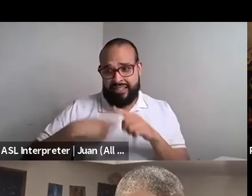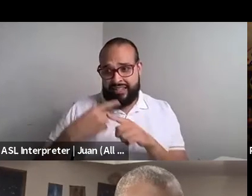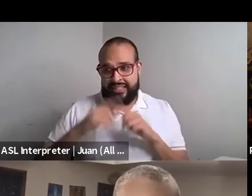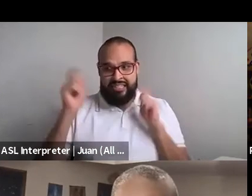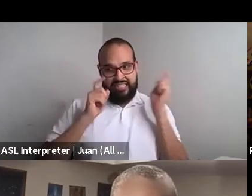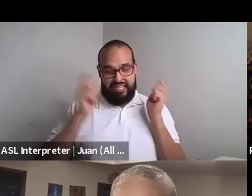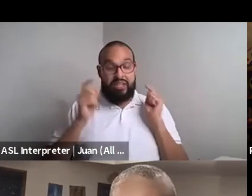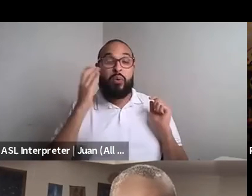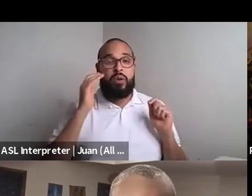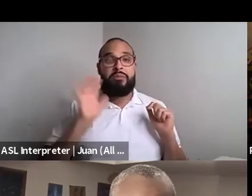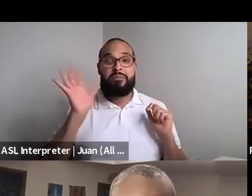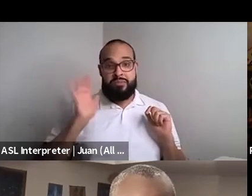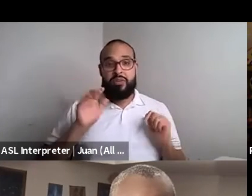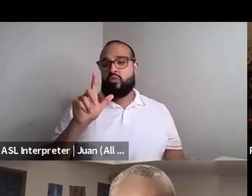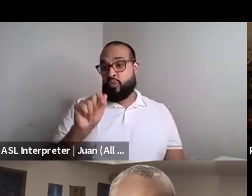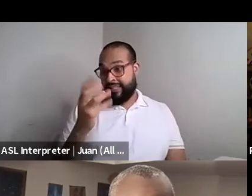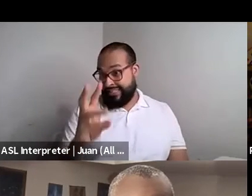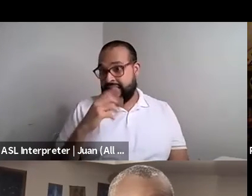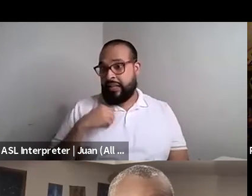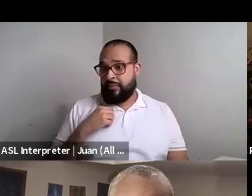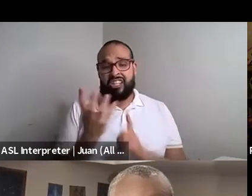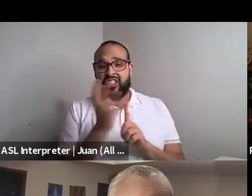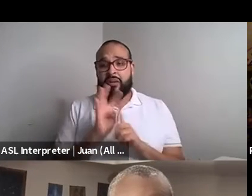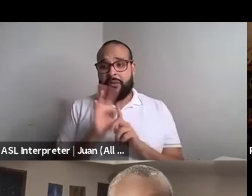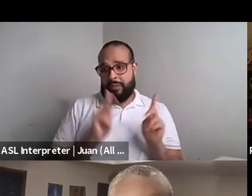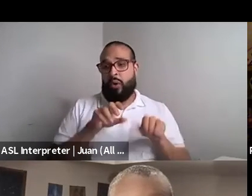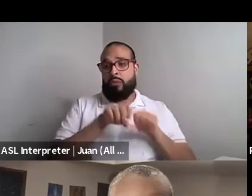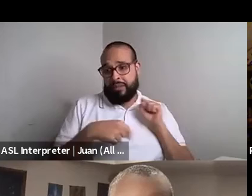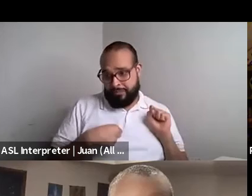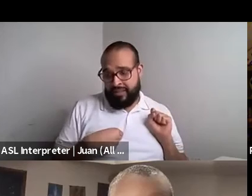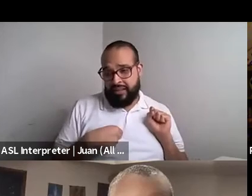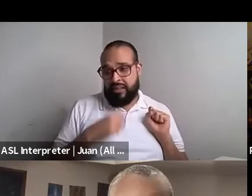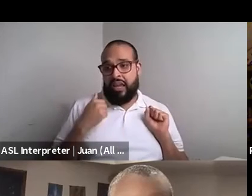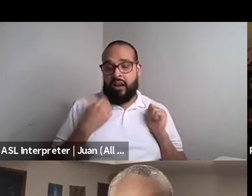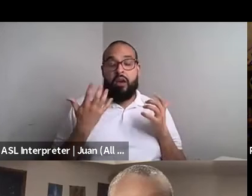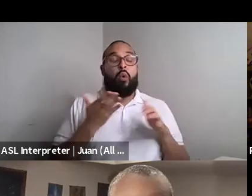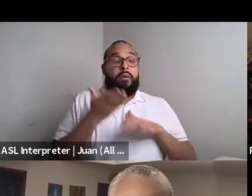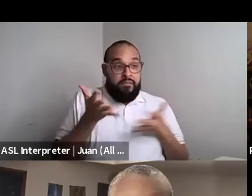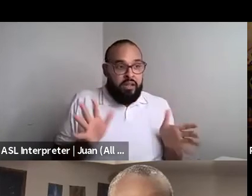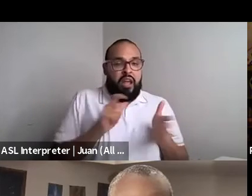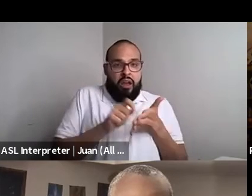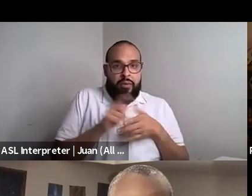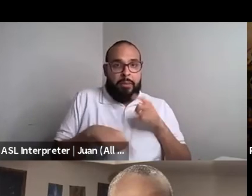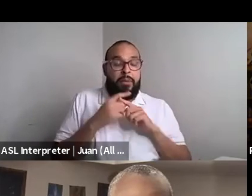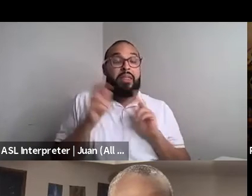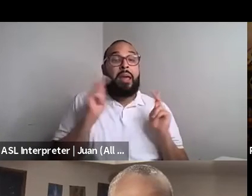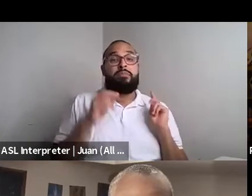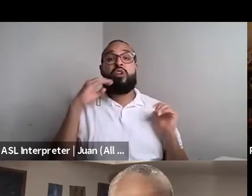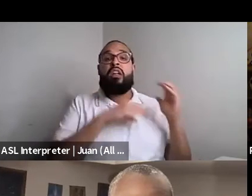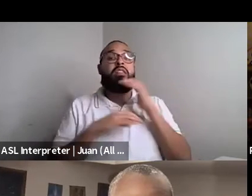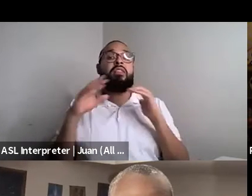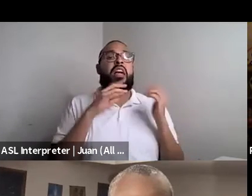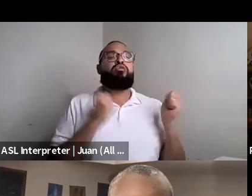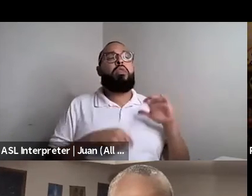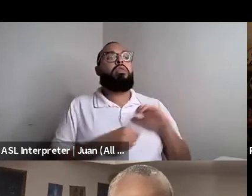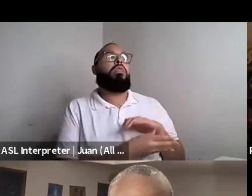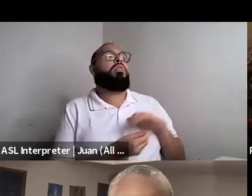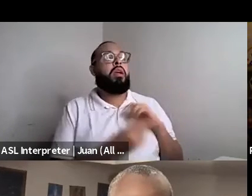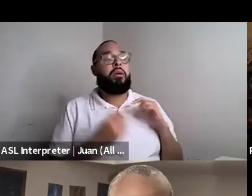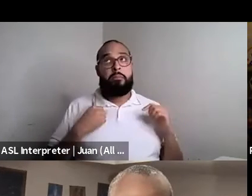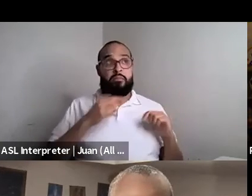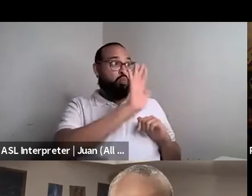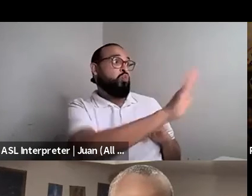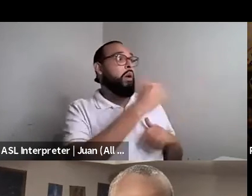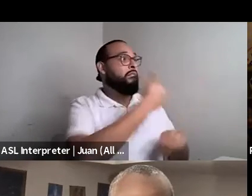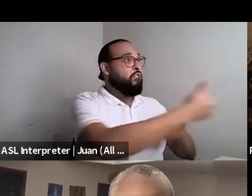Kokumo: And like I wrote reacquainted with life after that drop that entire process. And I was desperate to think of that it was my fault. And one of them other photos. You did it. I said his ass up